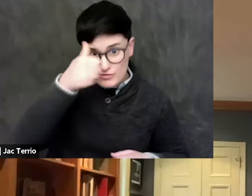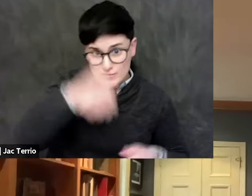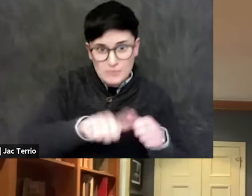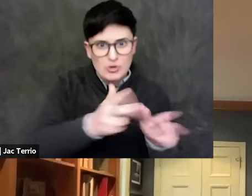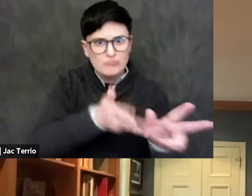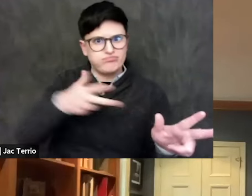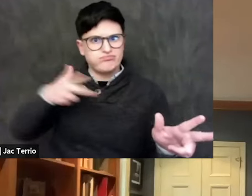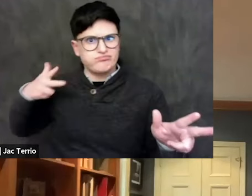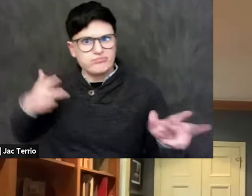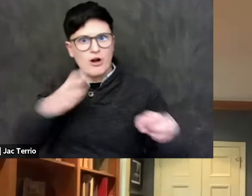and they really weren't.